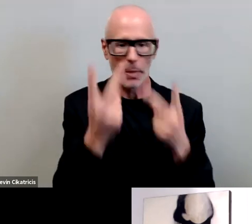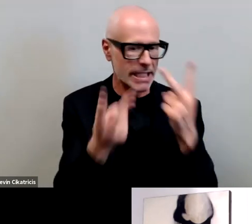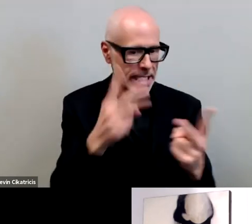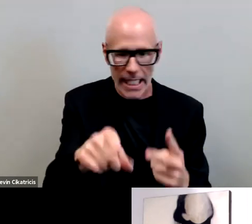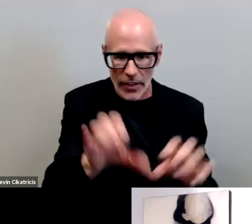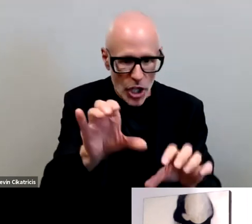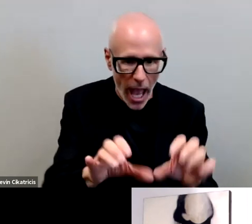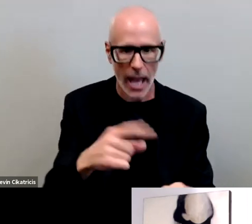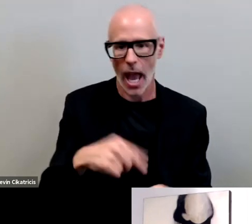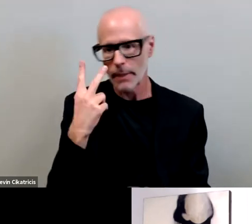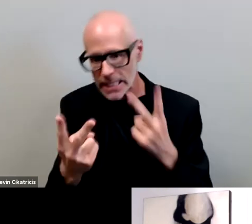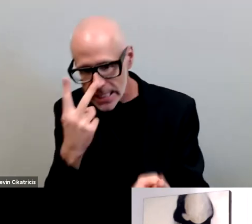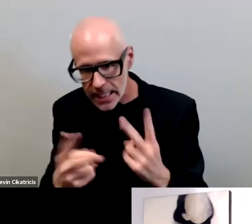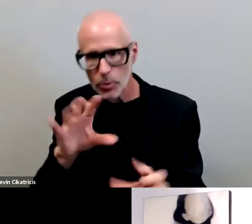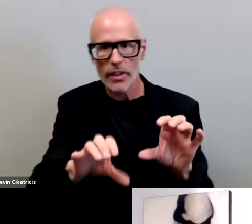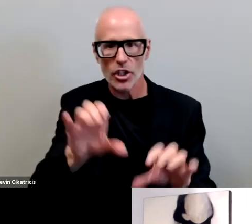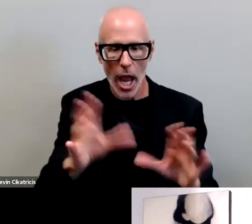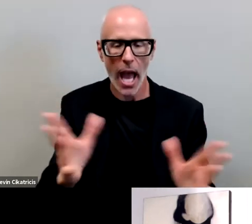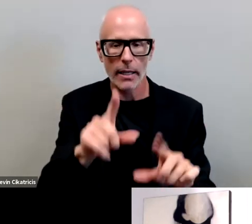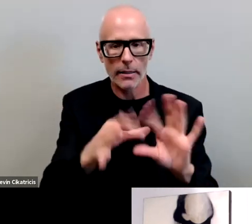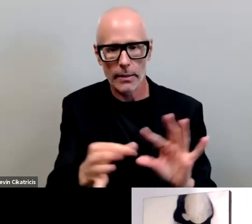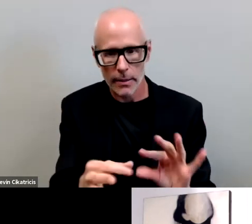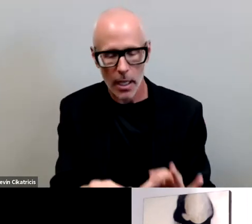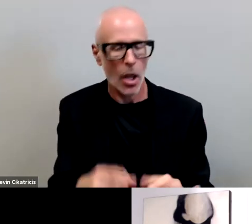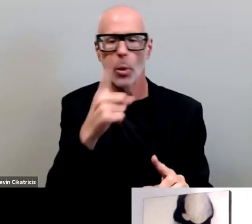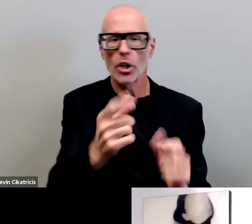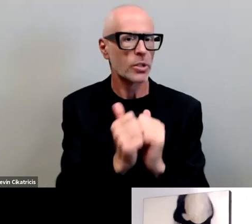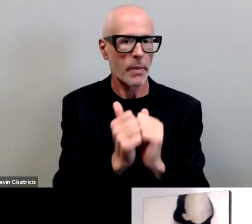i've been seeing what's in the chat we need to do something together and if the university can't